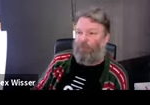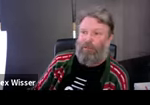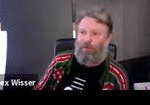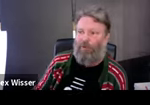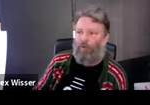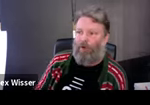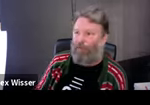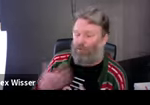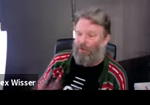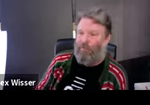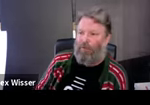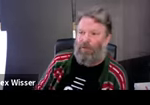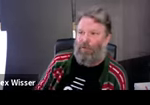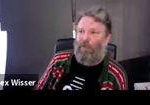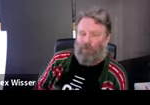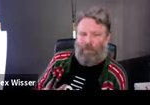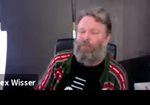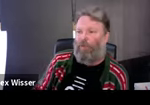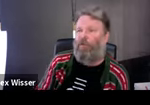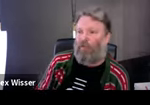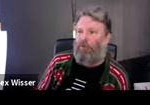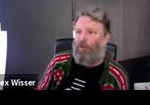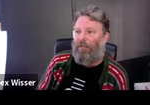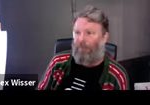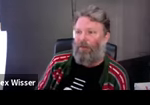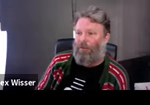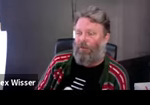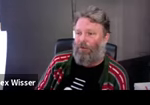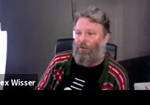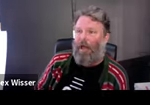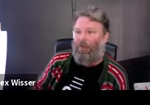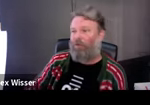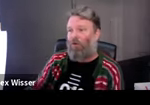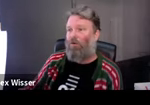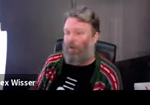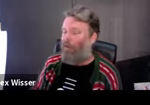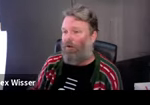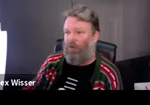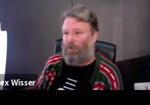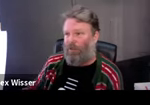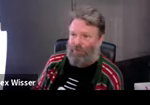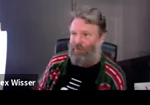are as well because you're going to be talking to that segment of the community that's talking to you and there's going to be a whole sort of